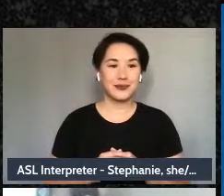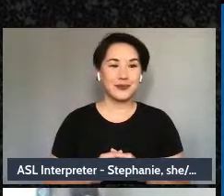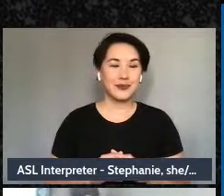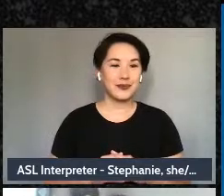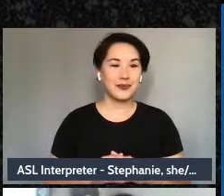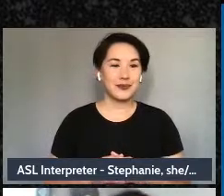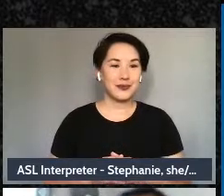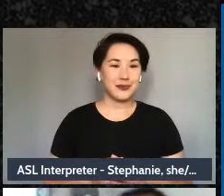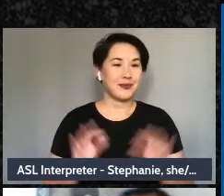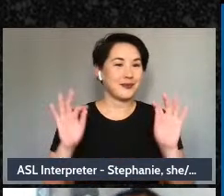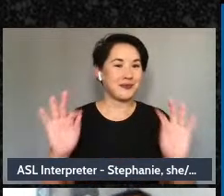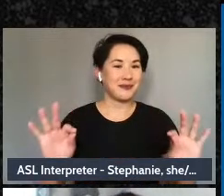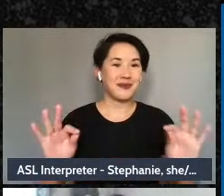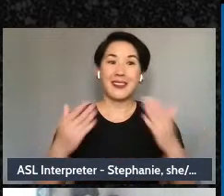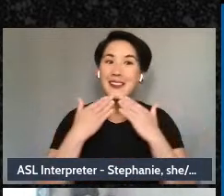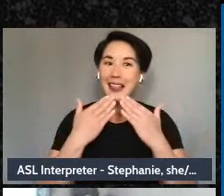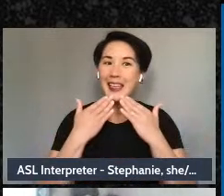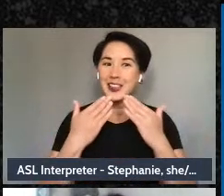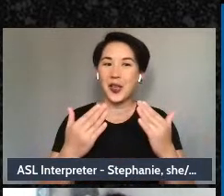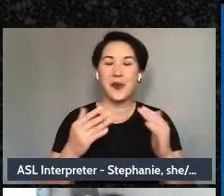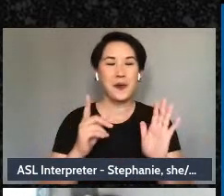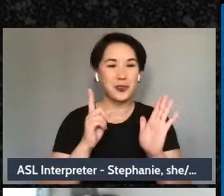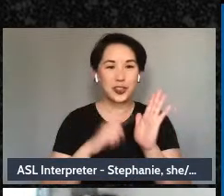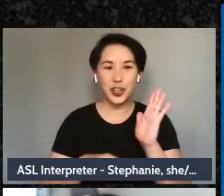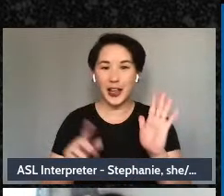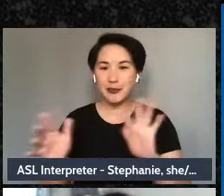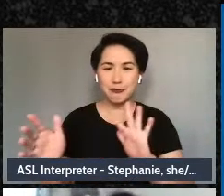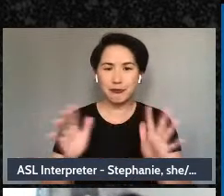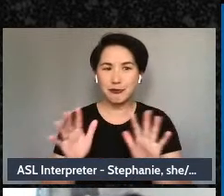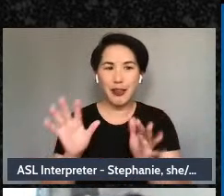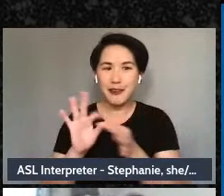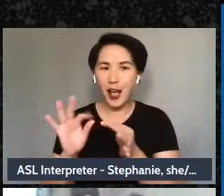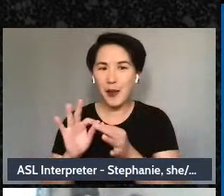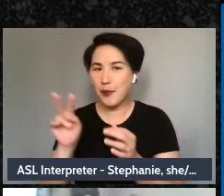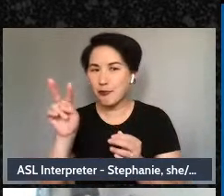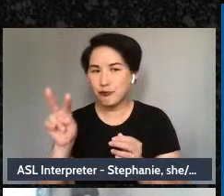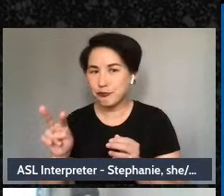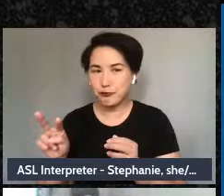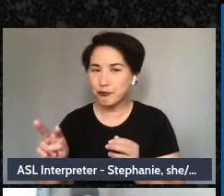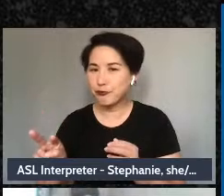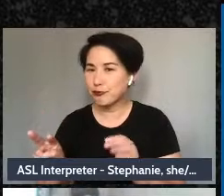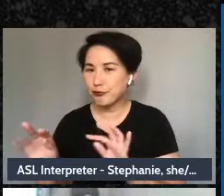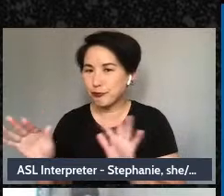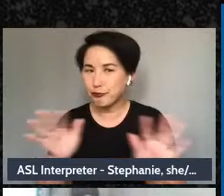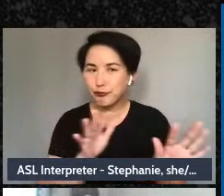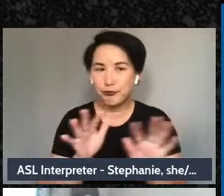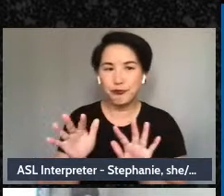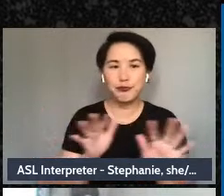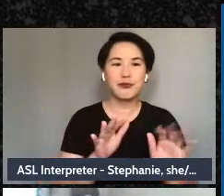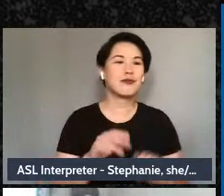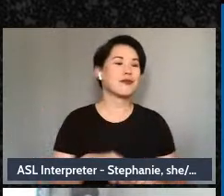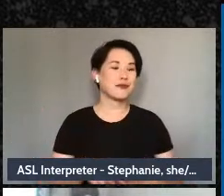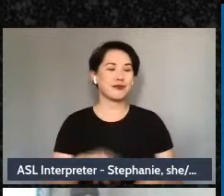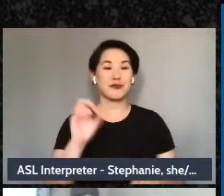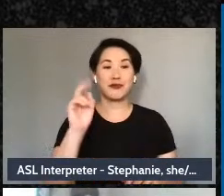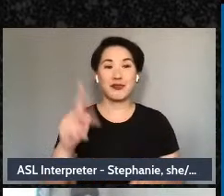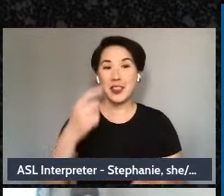Fantastic, thank you. I’m checking into the comments. Great, so the mental health system tree